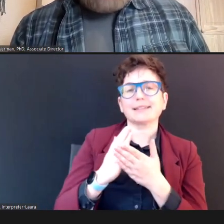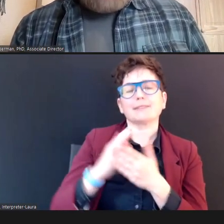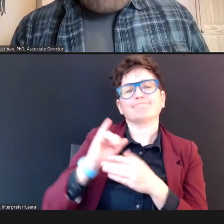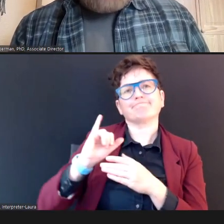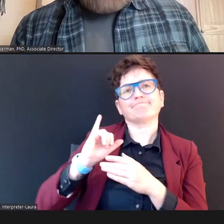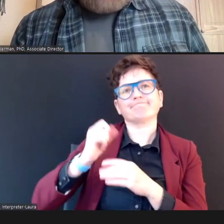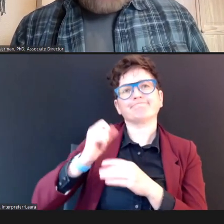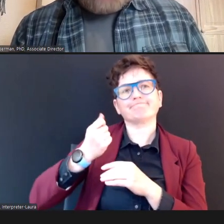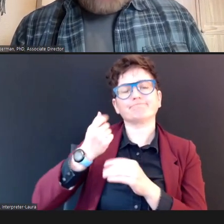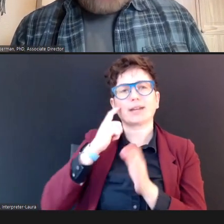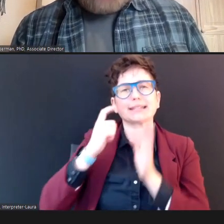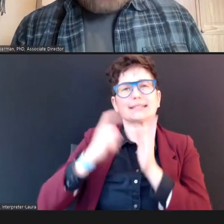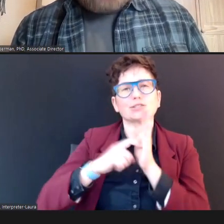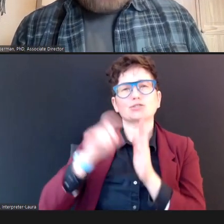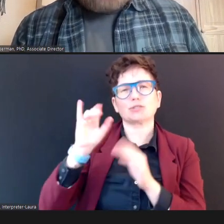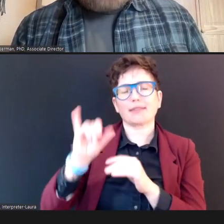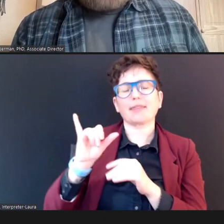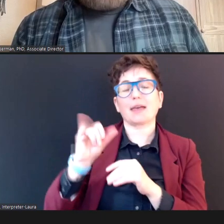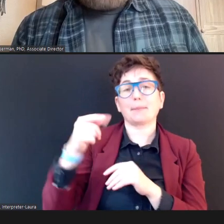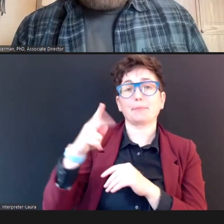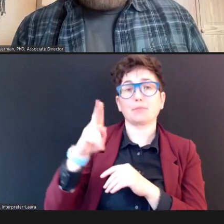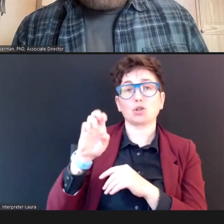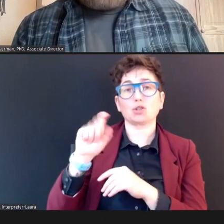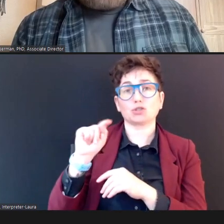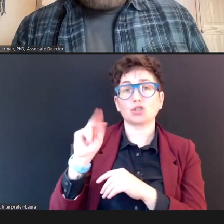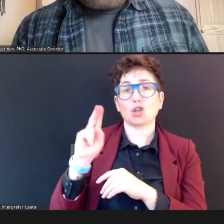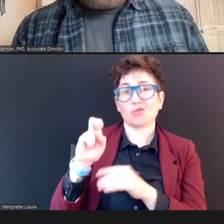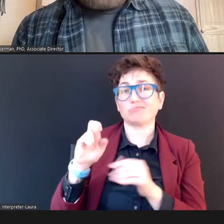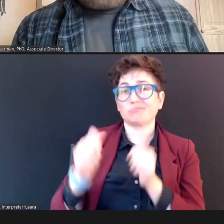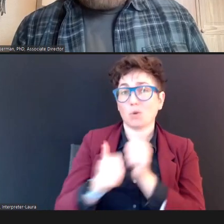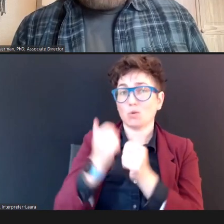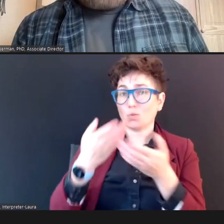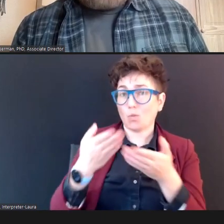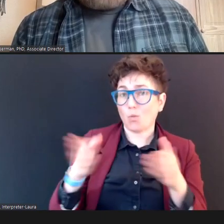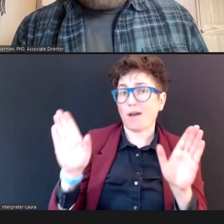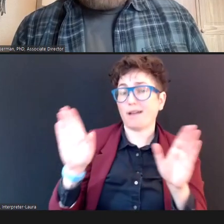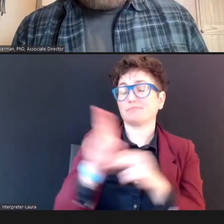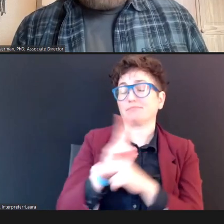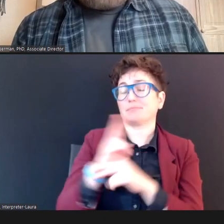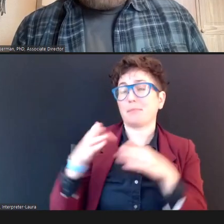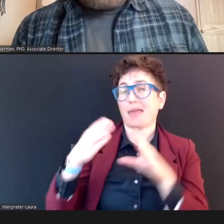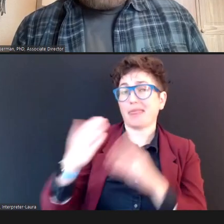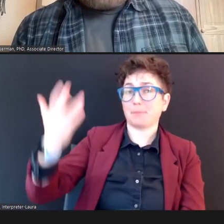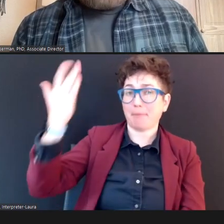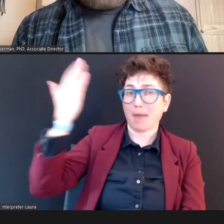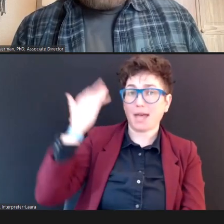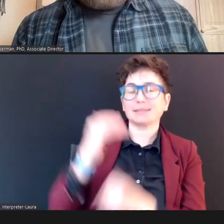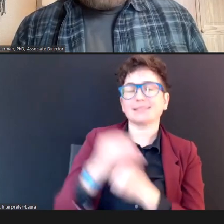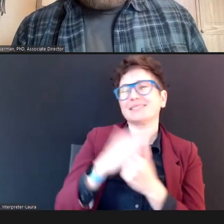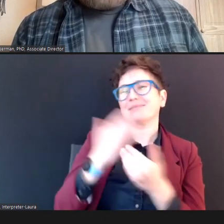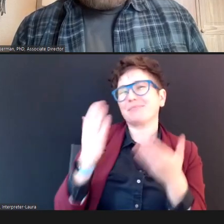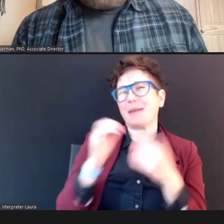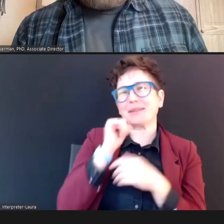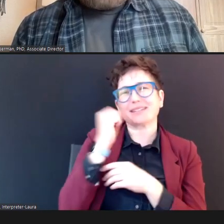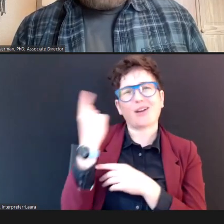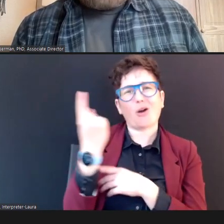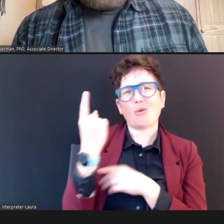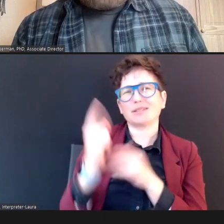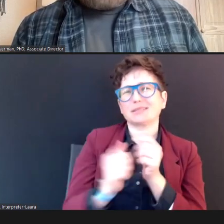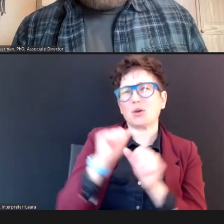it's been the most widely-used method historically, it may not always be the most feasible method to use with some of these younger